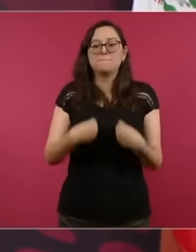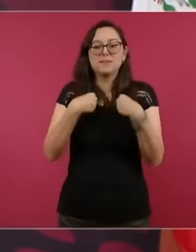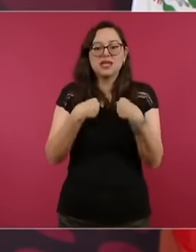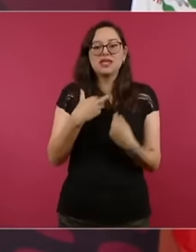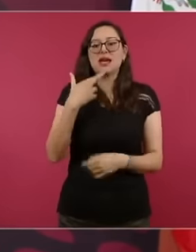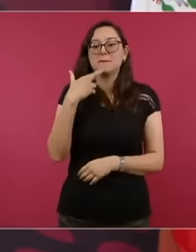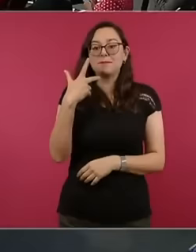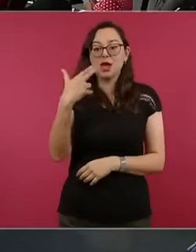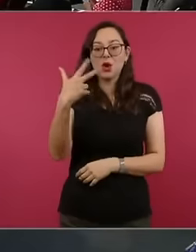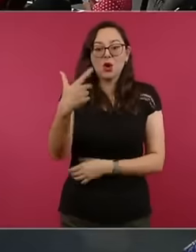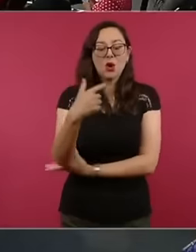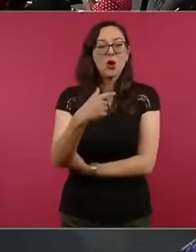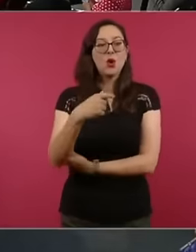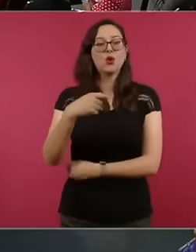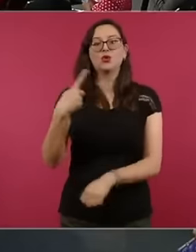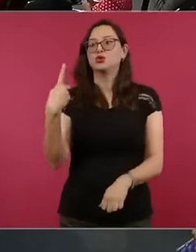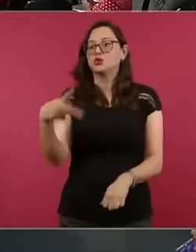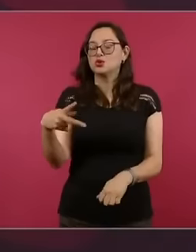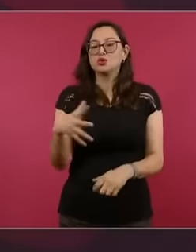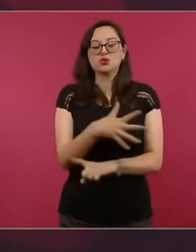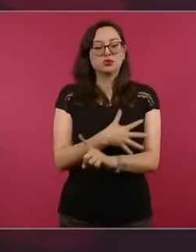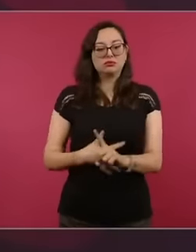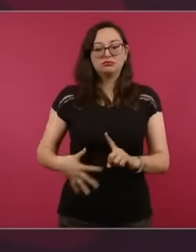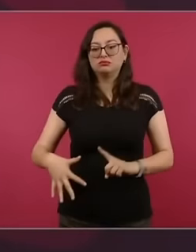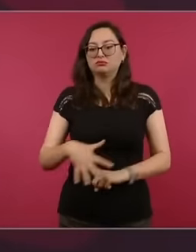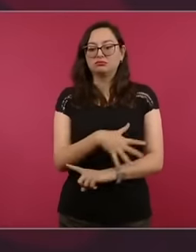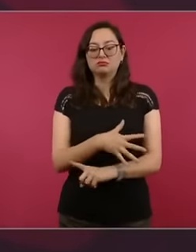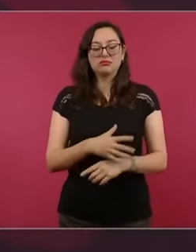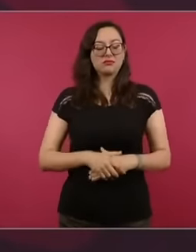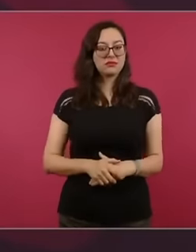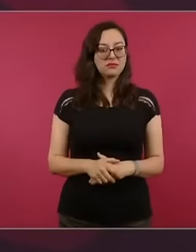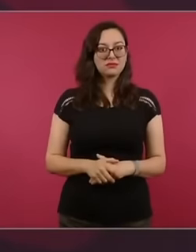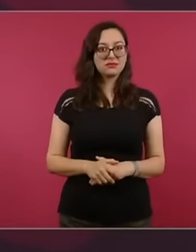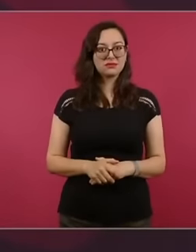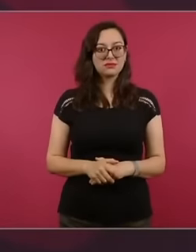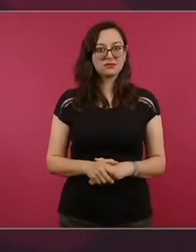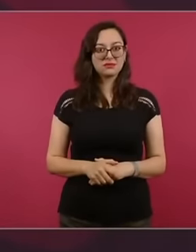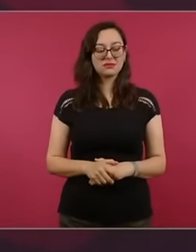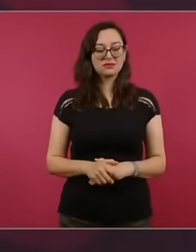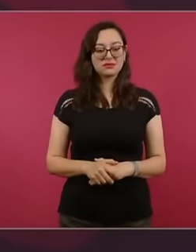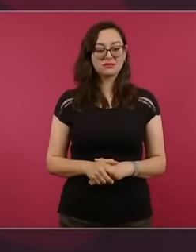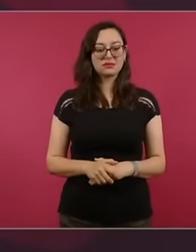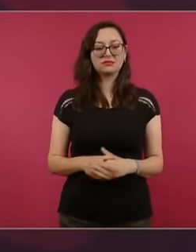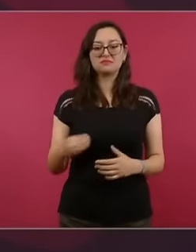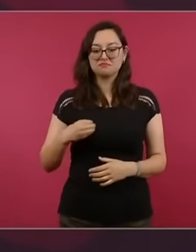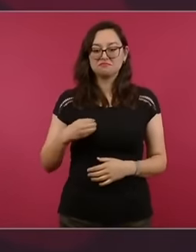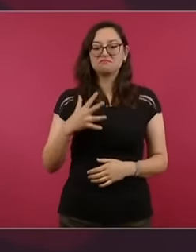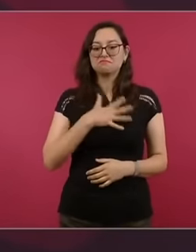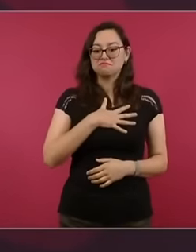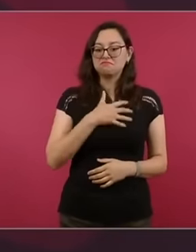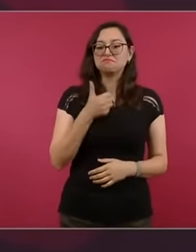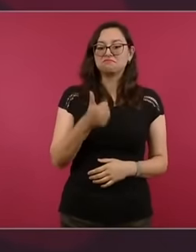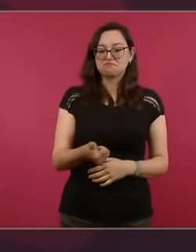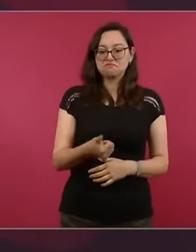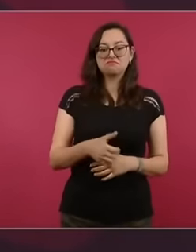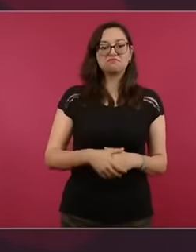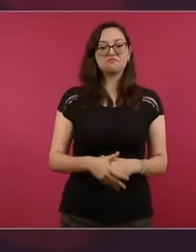social economic situation is improving that there is well-being that the Poor